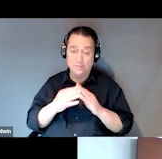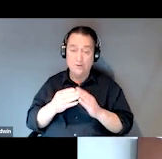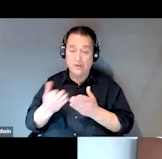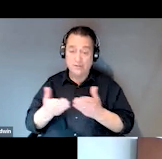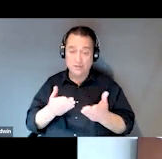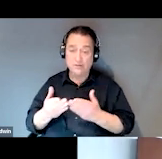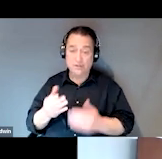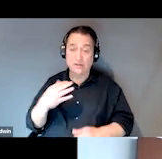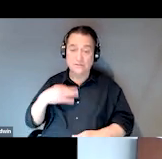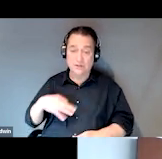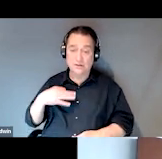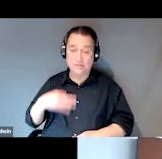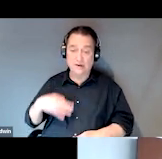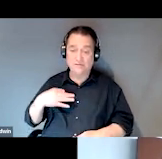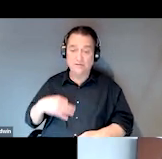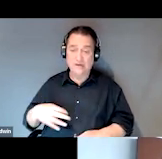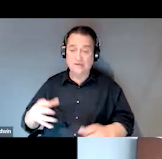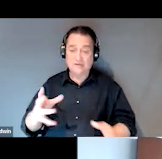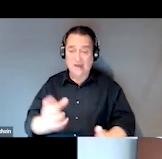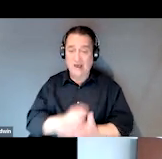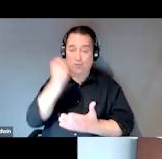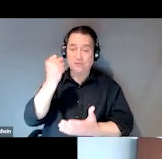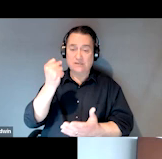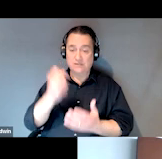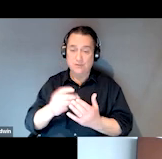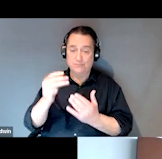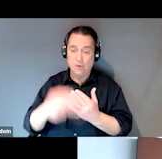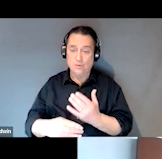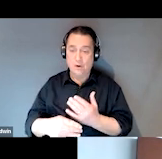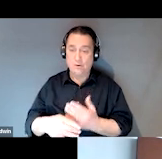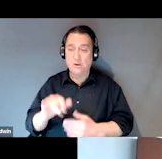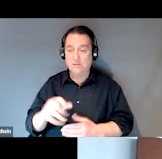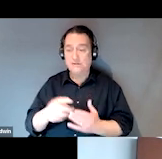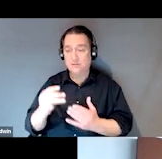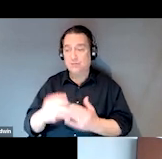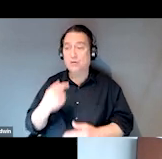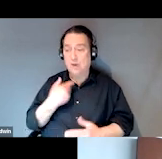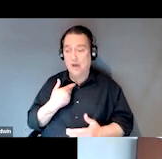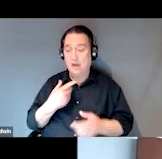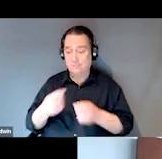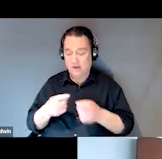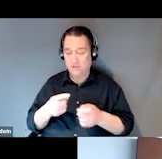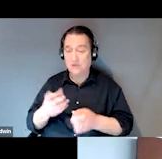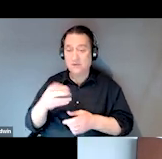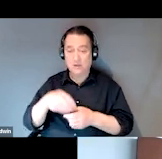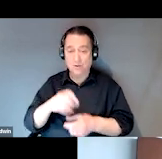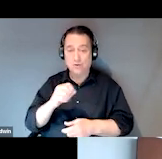our benefits acquisition program, and that is the program in which I manage. It includes sore case management